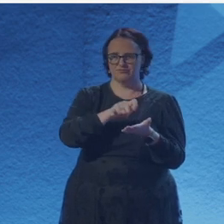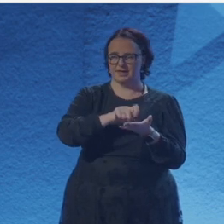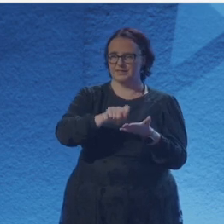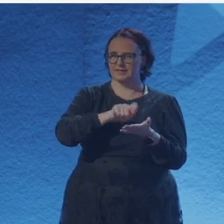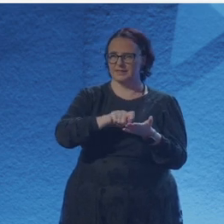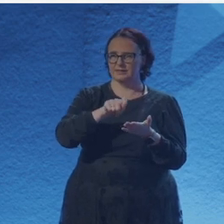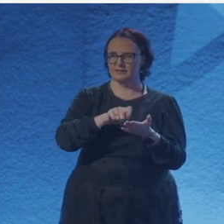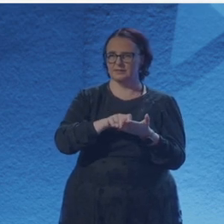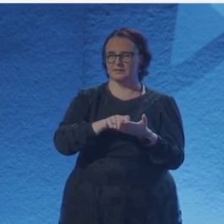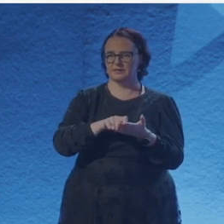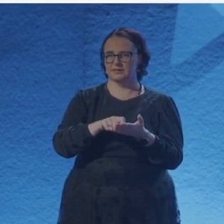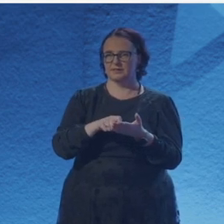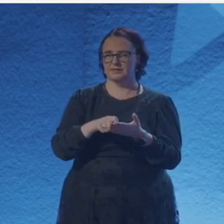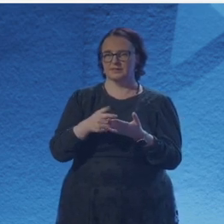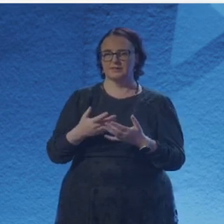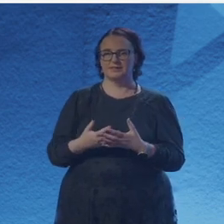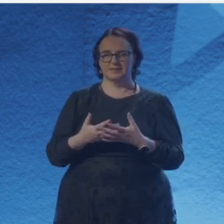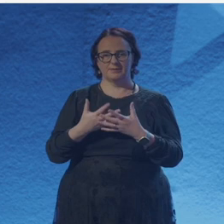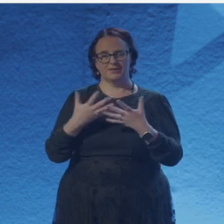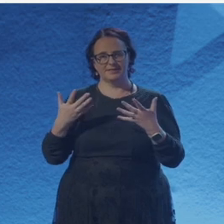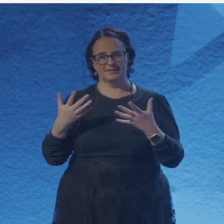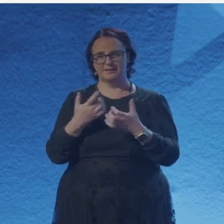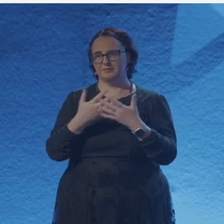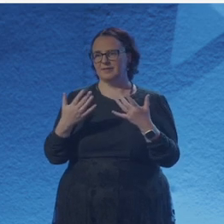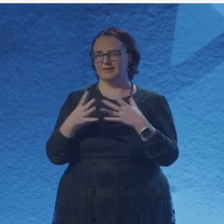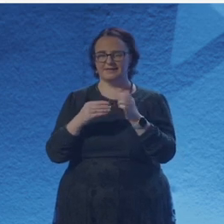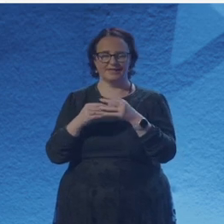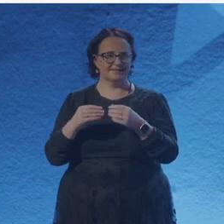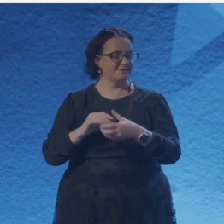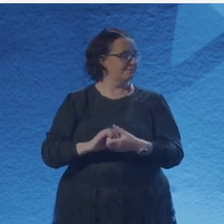and I've just always had a broad interest in